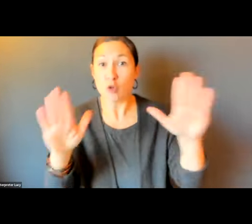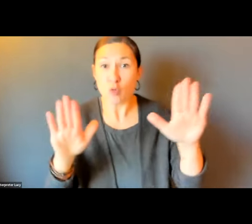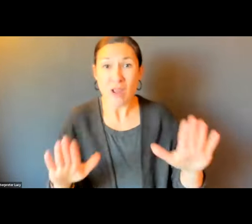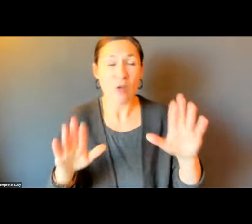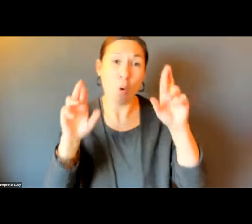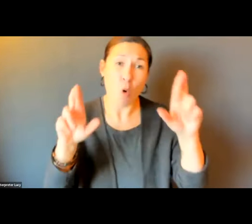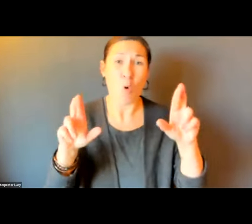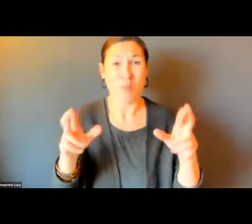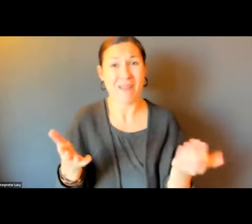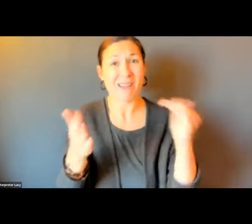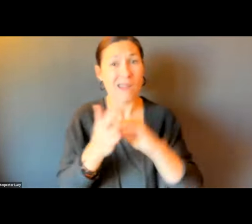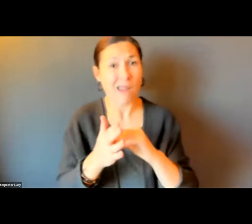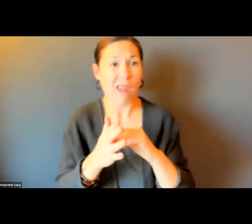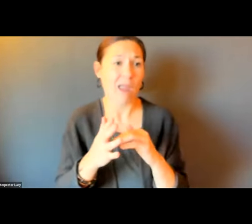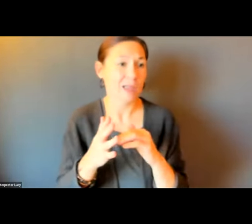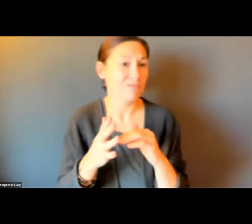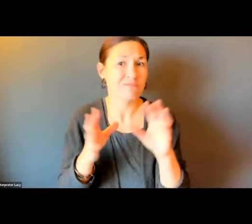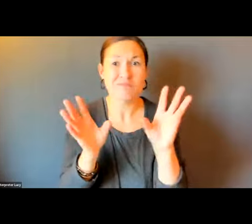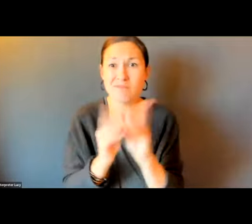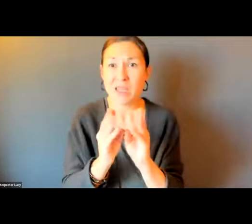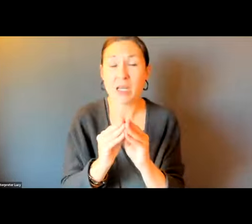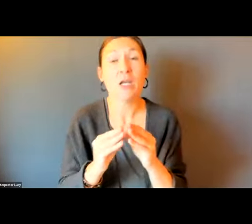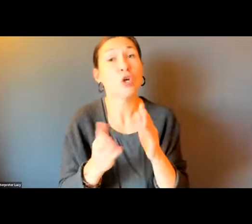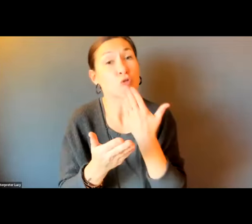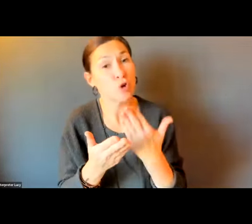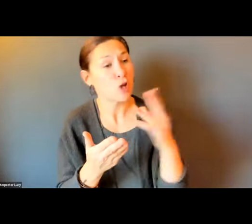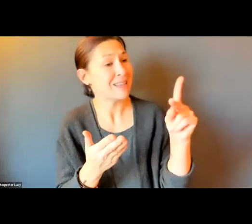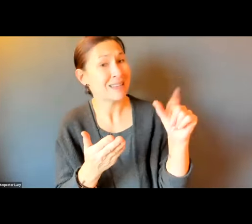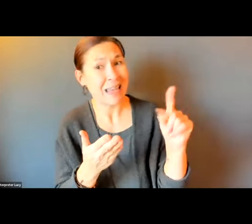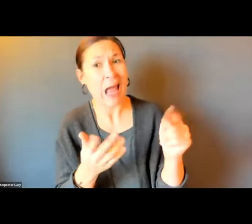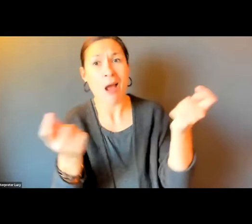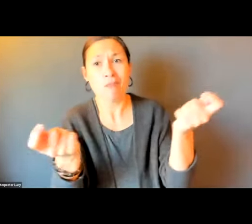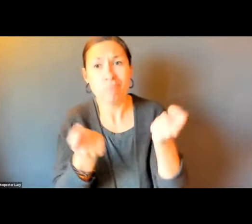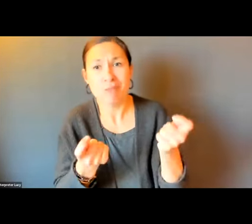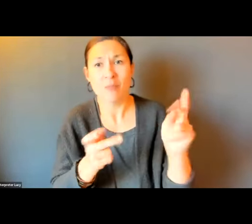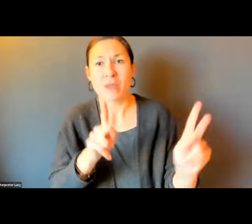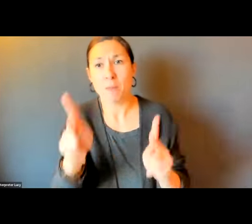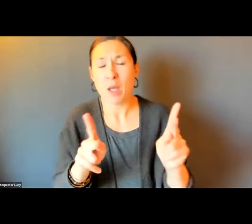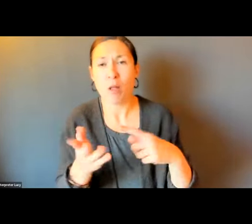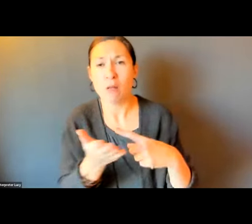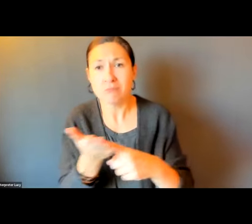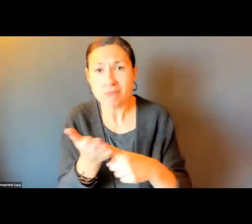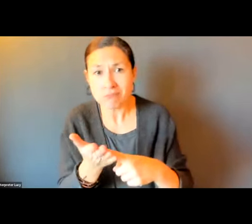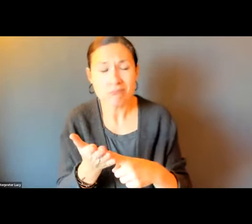HERE, THAT'S FANTASTIC. AND I HOPE THIS IS NOT THE LAST TIME. I HOPE WE -- KAT CAN PULL